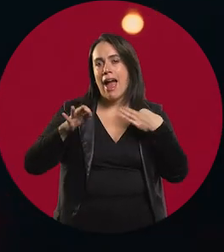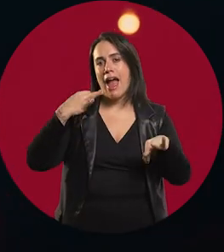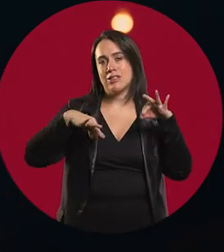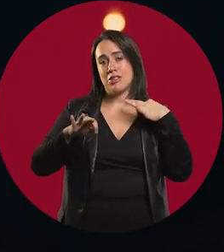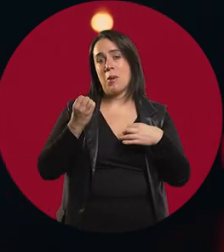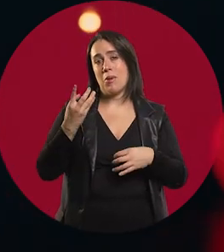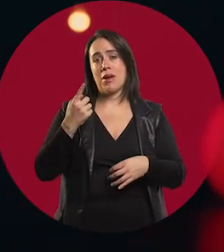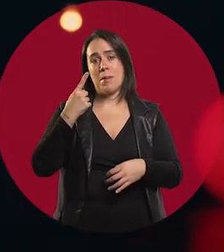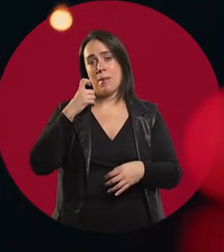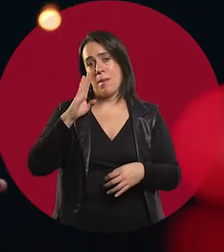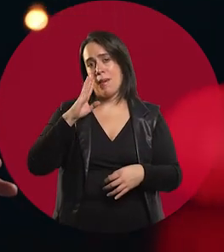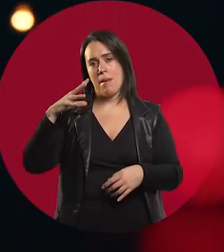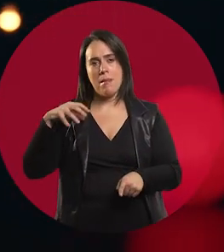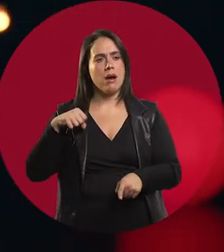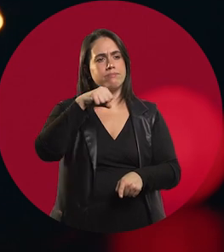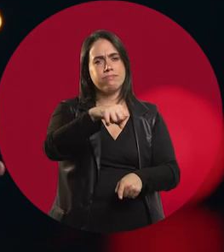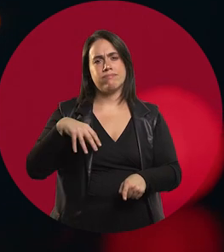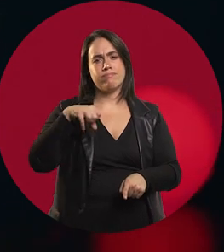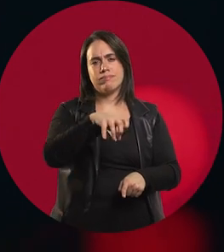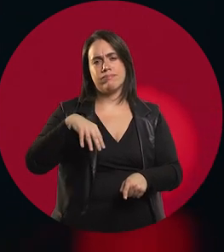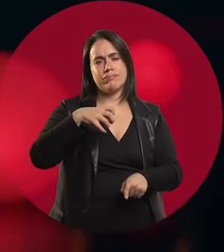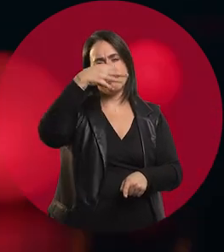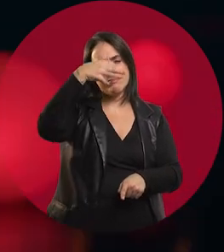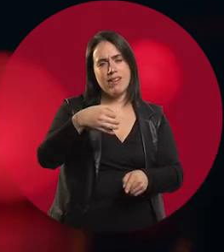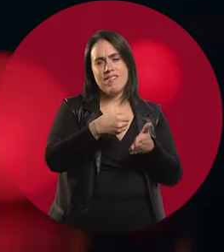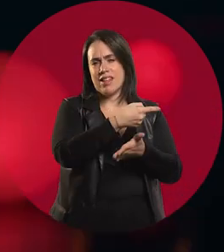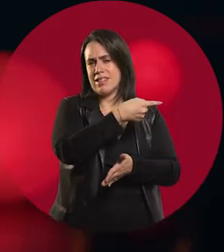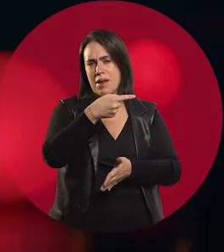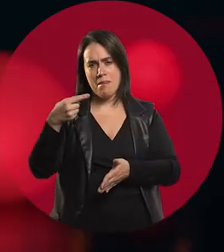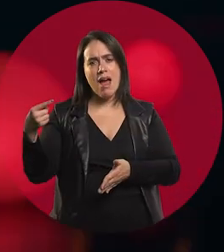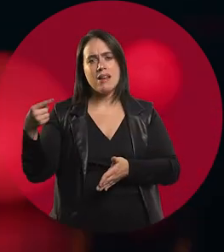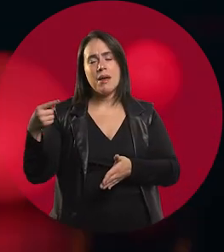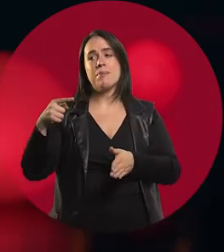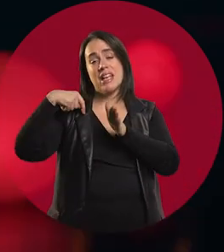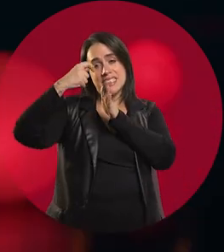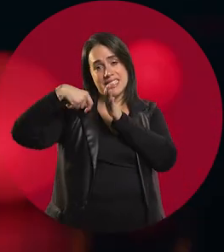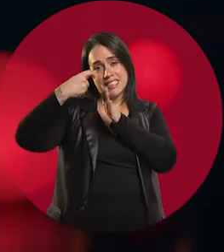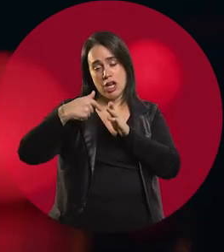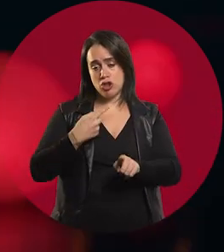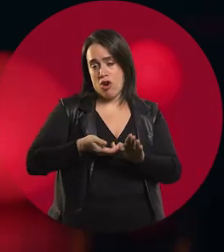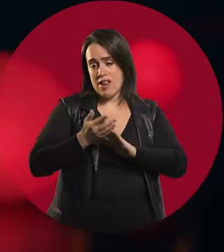because my parents took us to the movies and the theater on weekends. But we went to the Arizona movies alone. Later, when my brother...